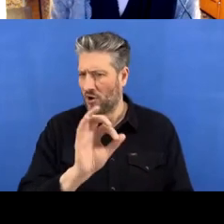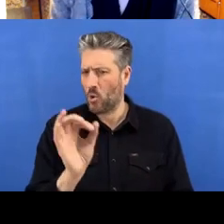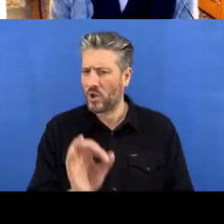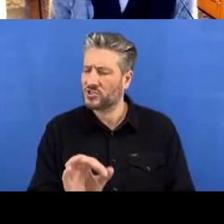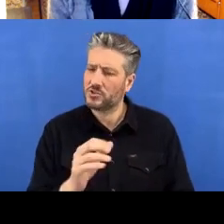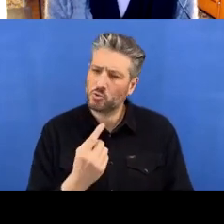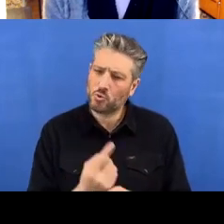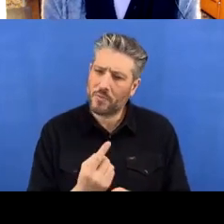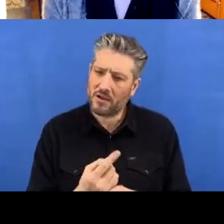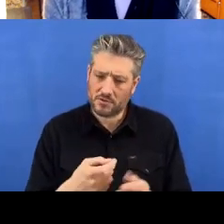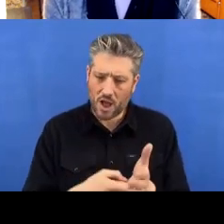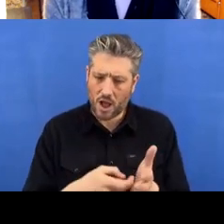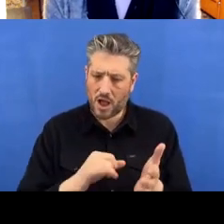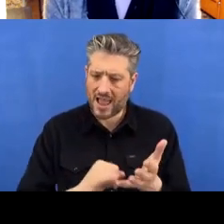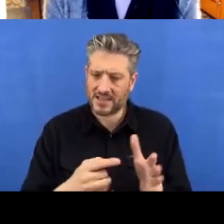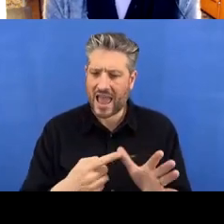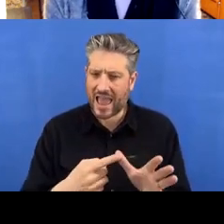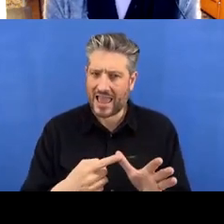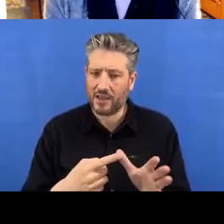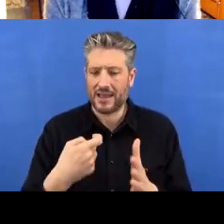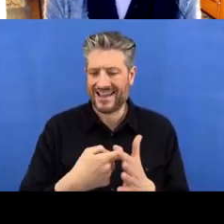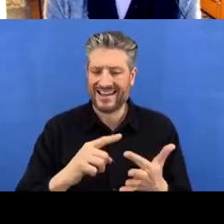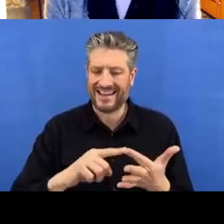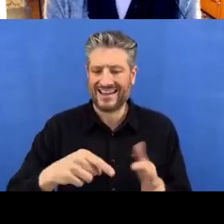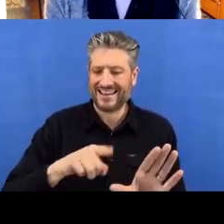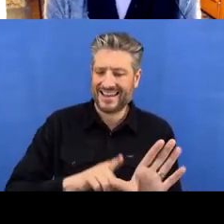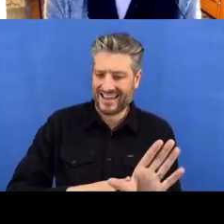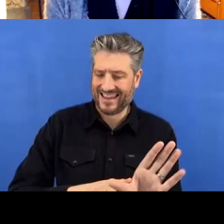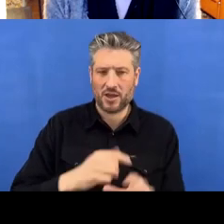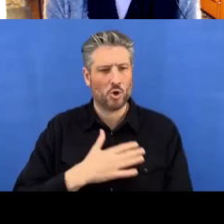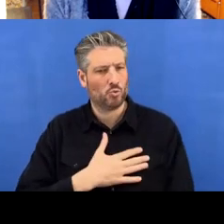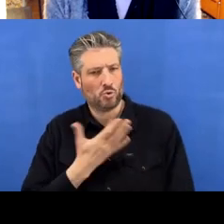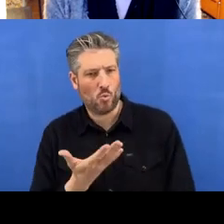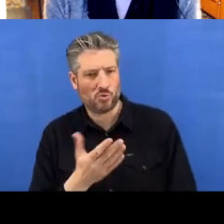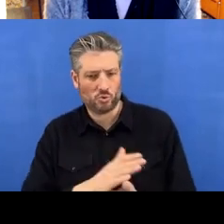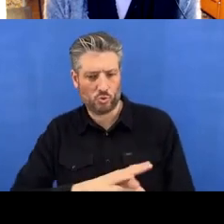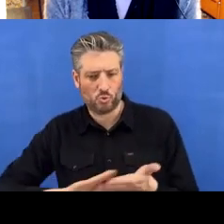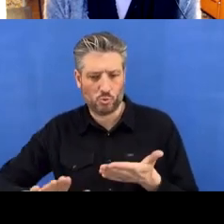key and is pretty sure that they don't want to destroy or overwrite them. “I think I need to add them to SSH key